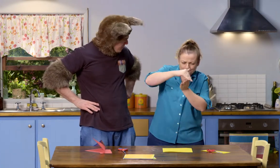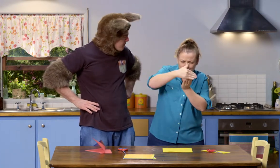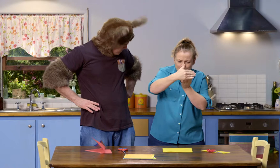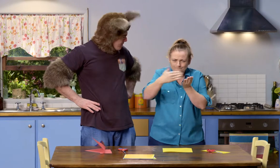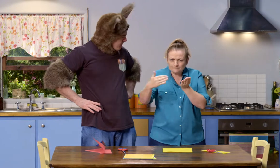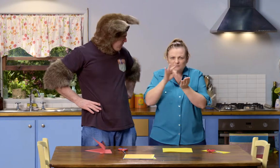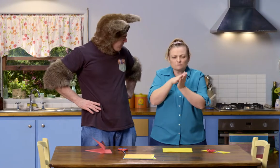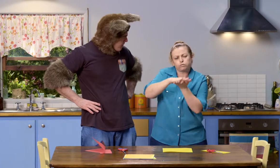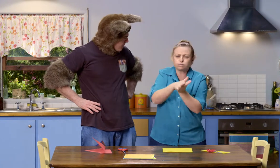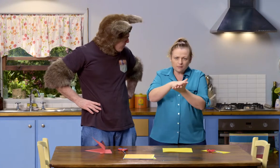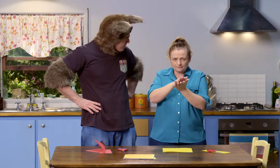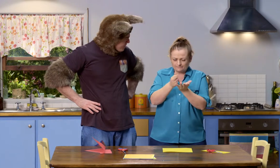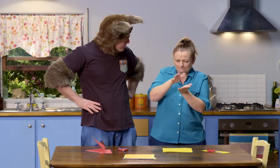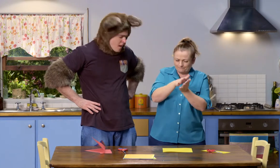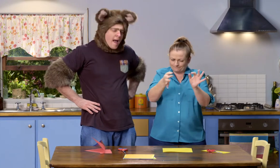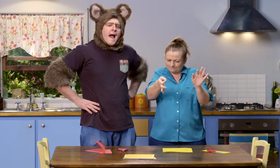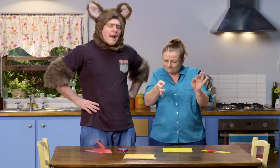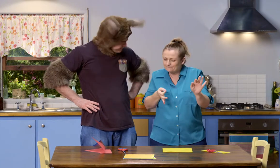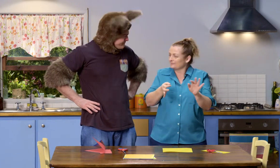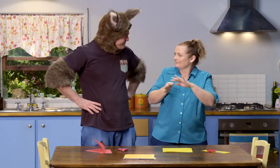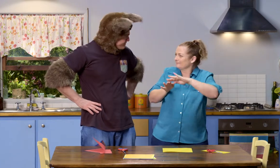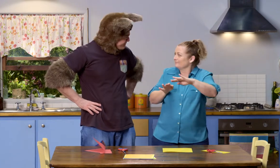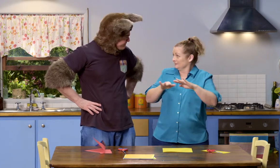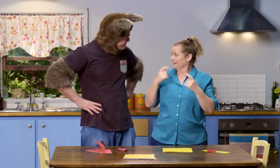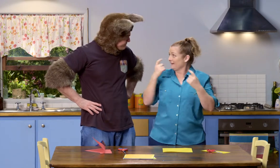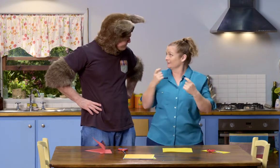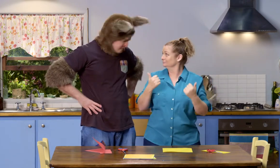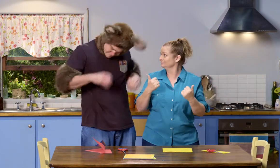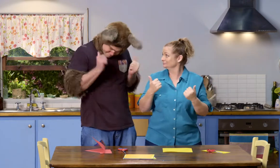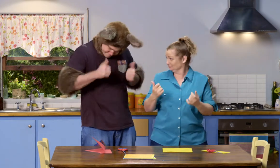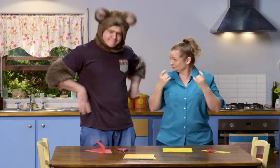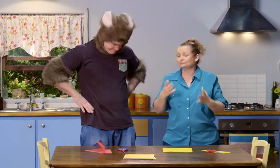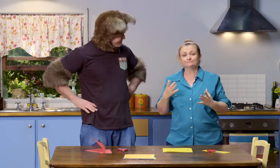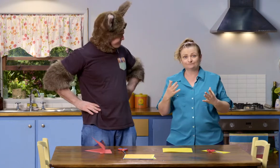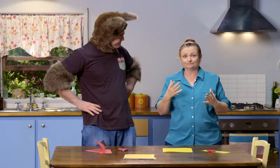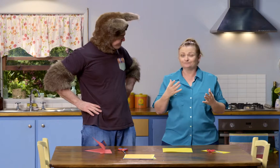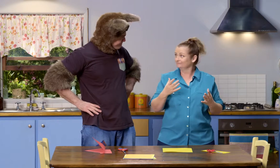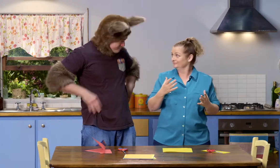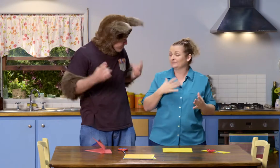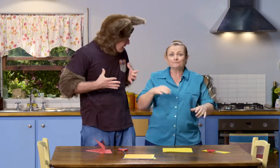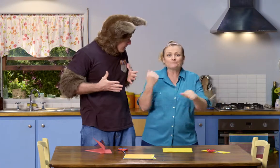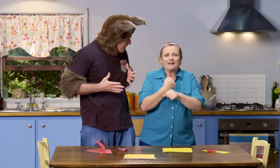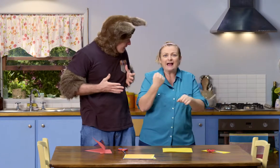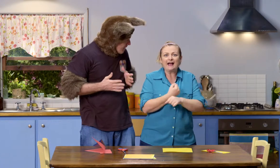and make sure you keep the edges and folds nice and neat, OK? You ready? I'm ready.